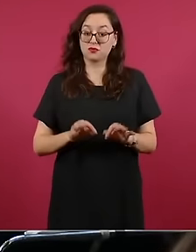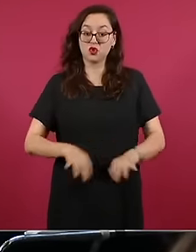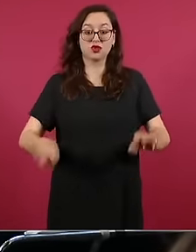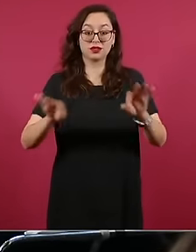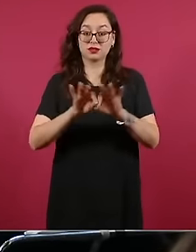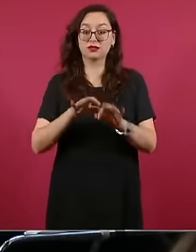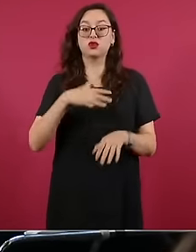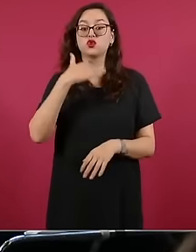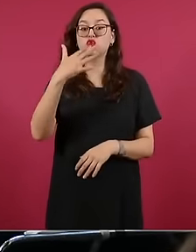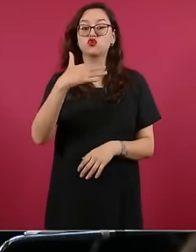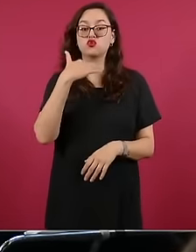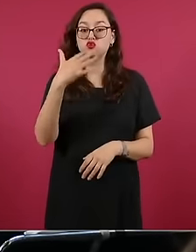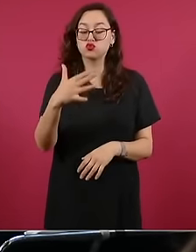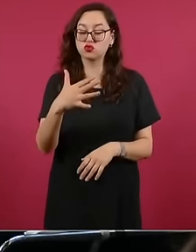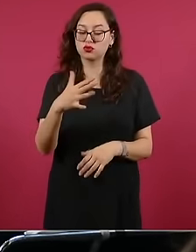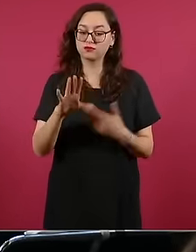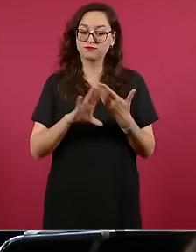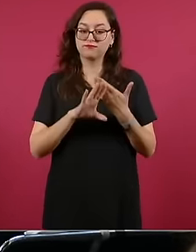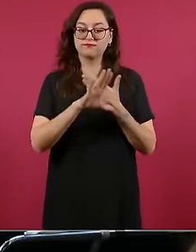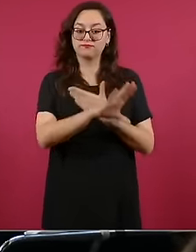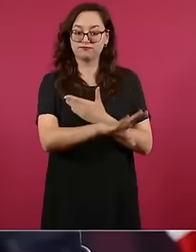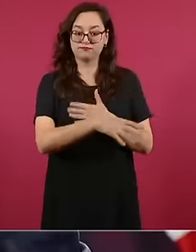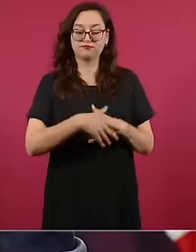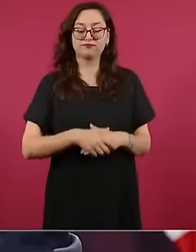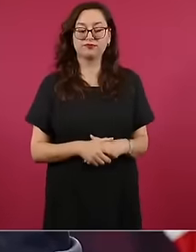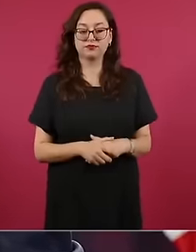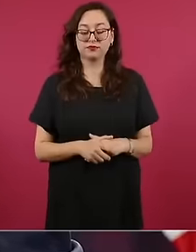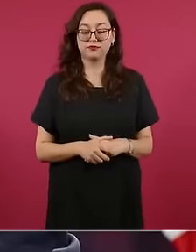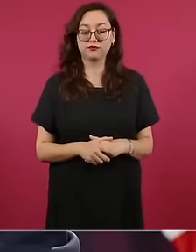Oh well, and I said that I was going to speak because there are some shots. of